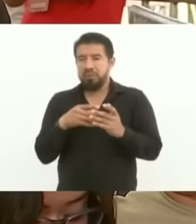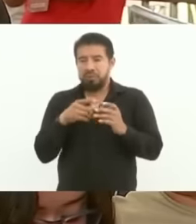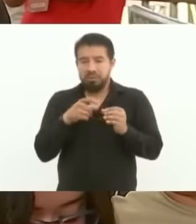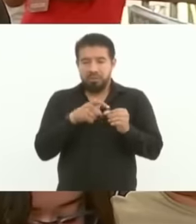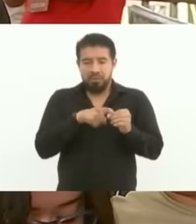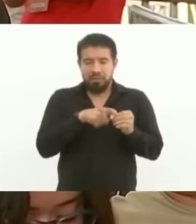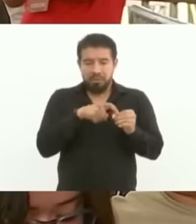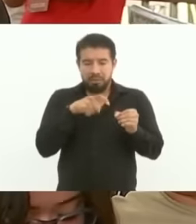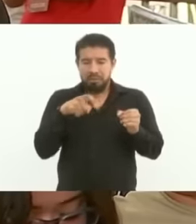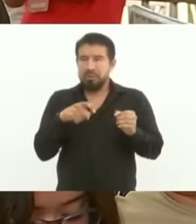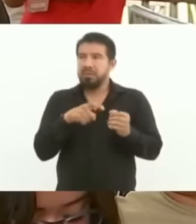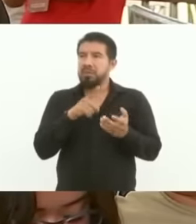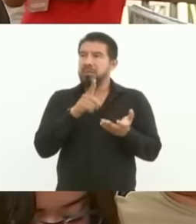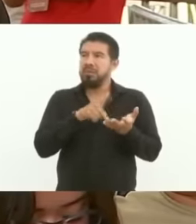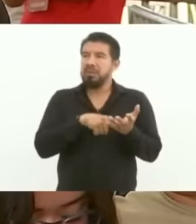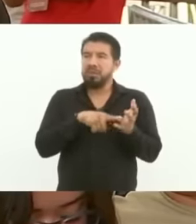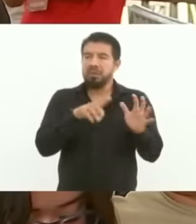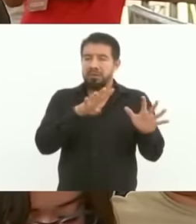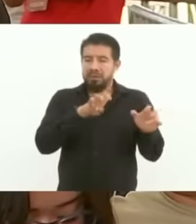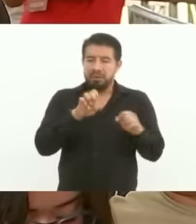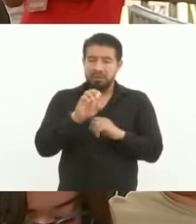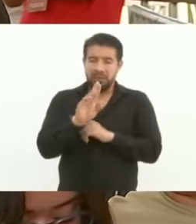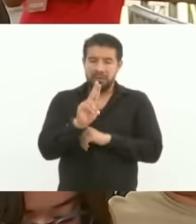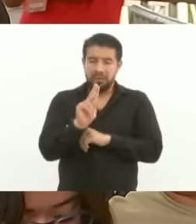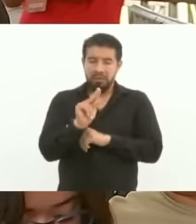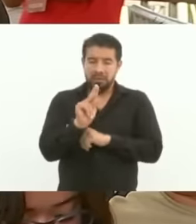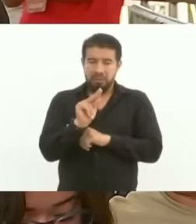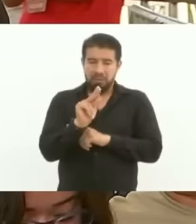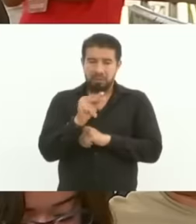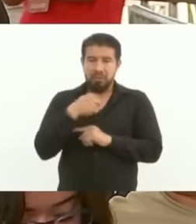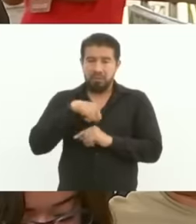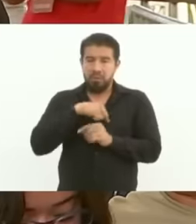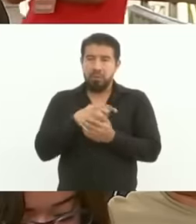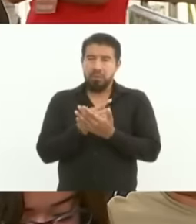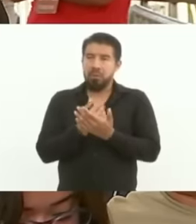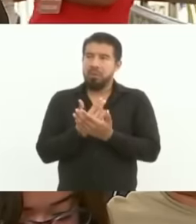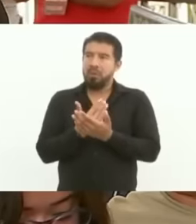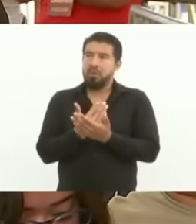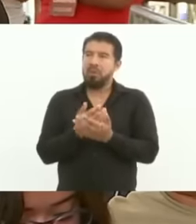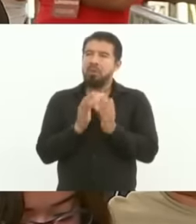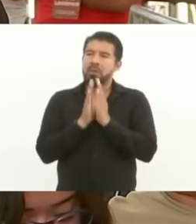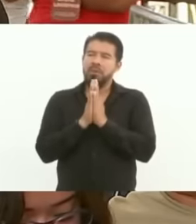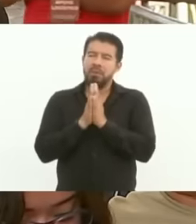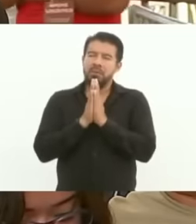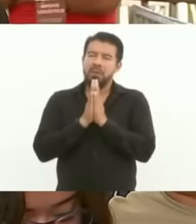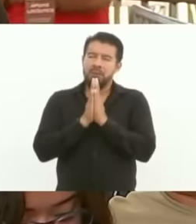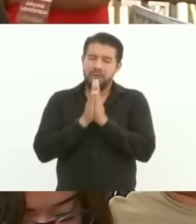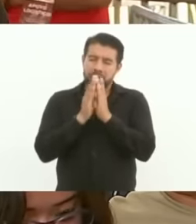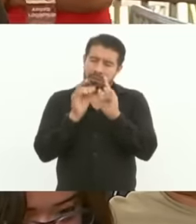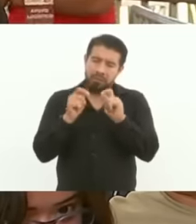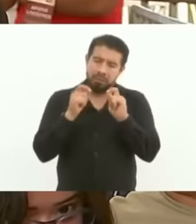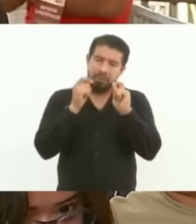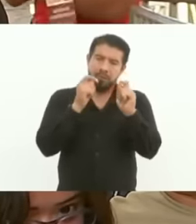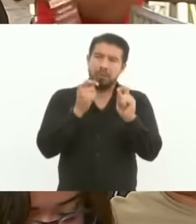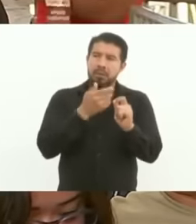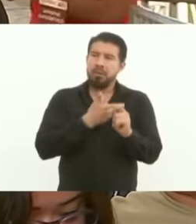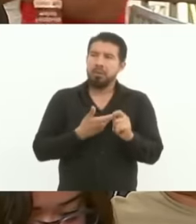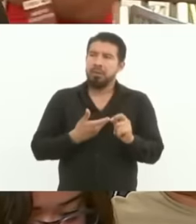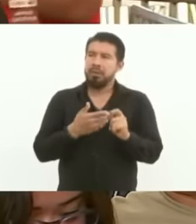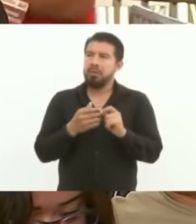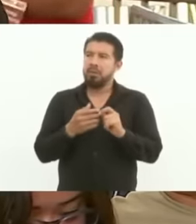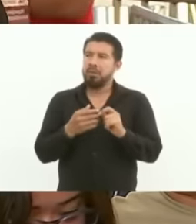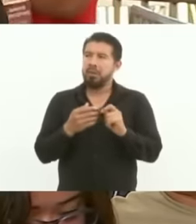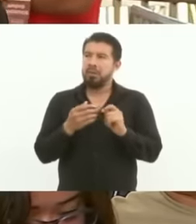since 1980. Yes, so, president, we would like you to take you are great news this